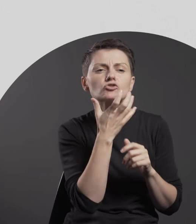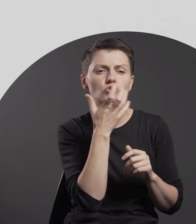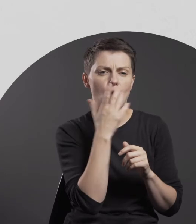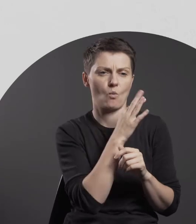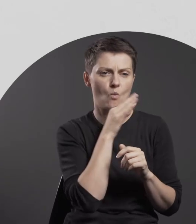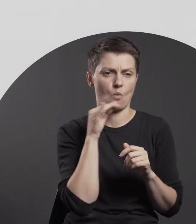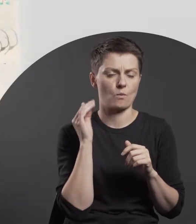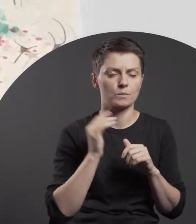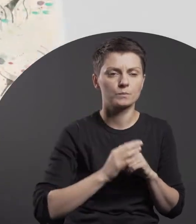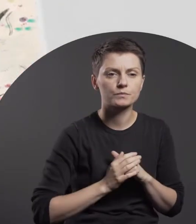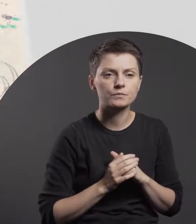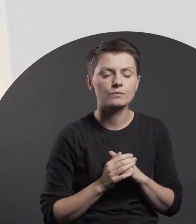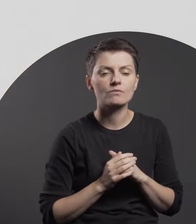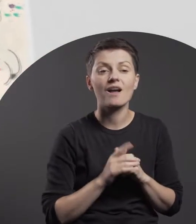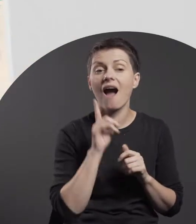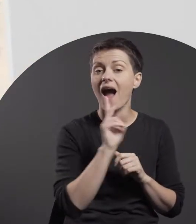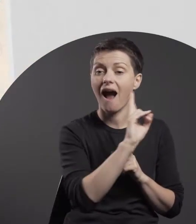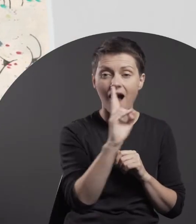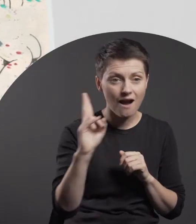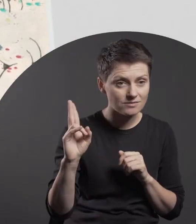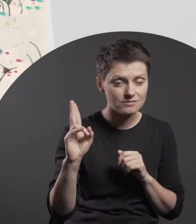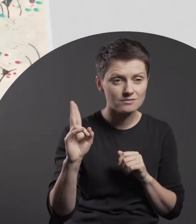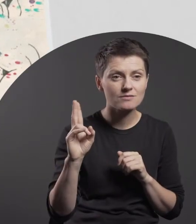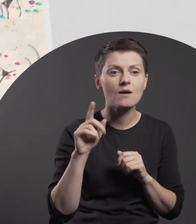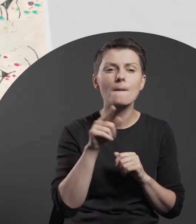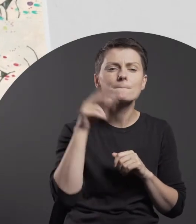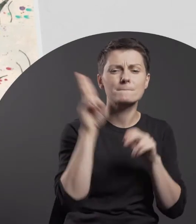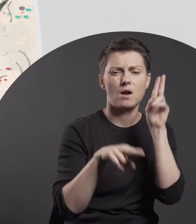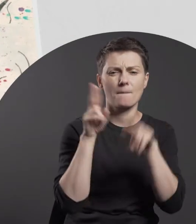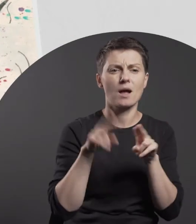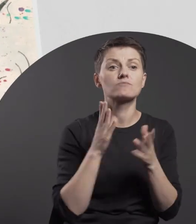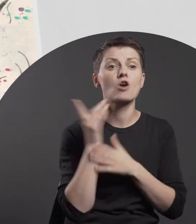Each postcard has been splattered with black paint by the artist.